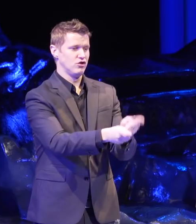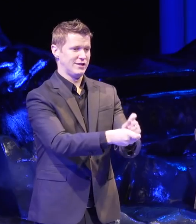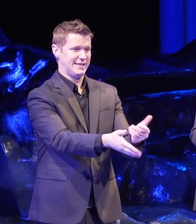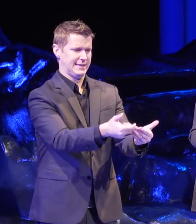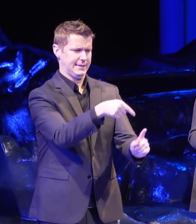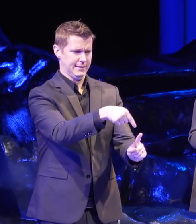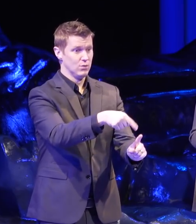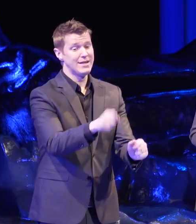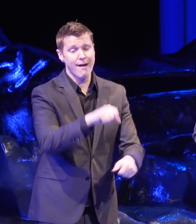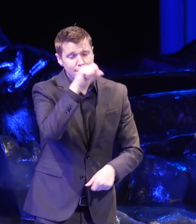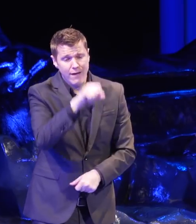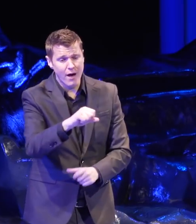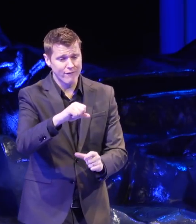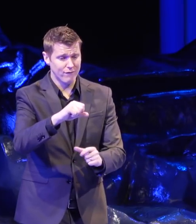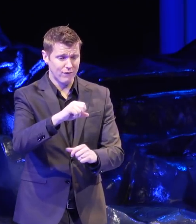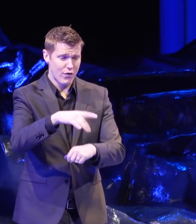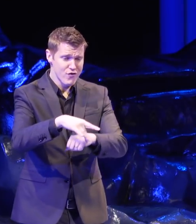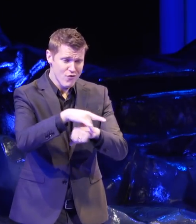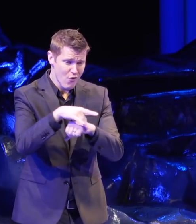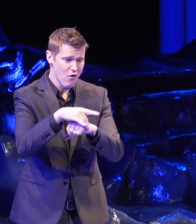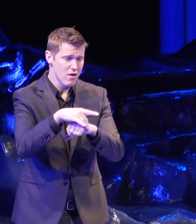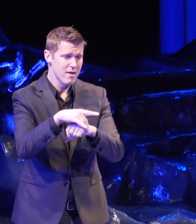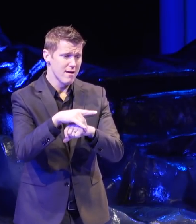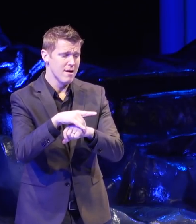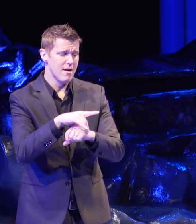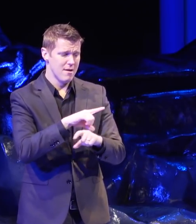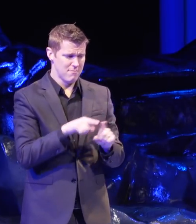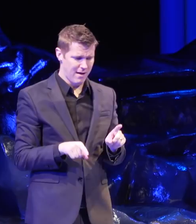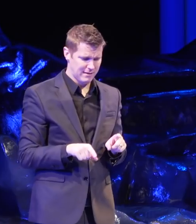because we can love the earth like crazy but we are a lot more likely to recycle if there's a bin around.